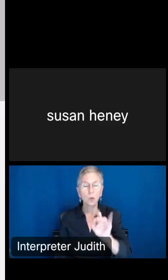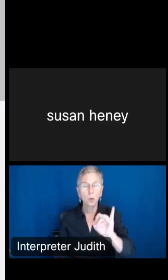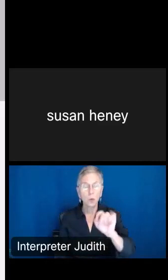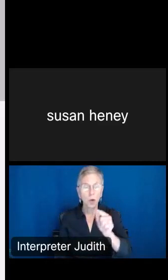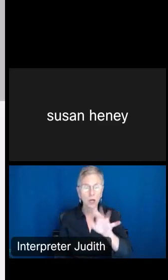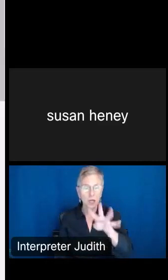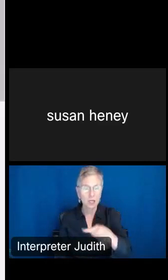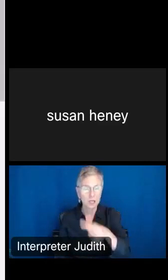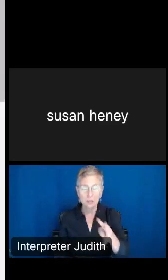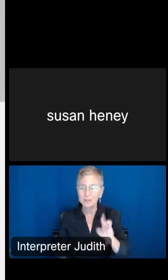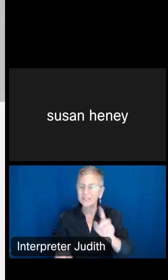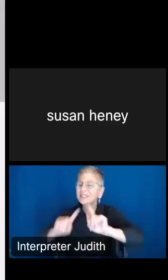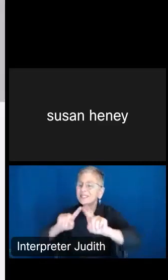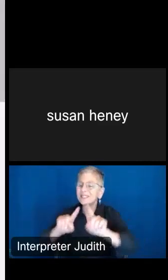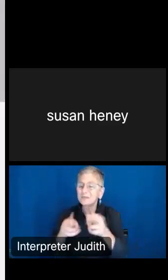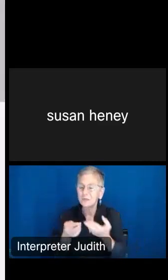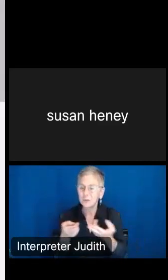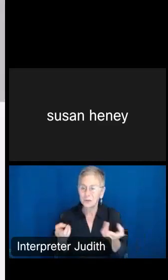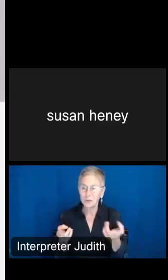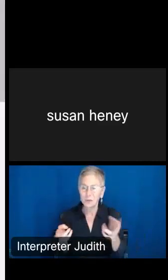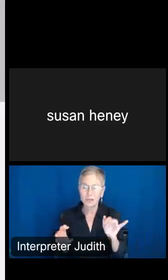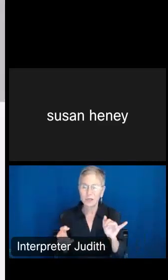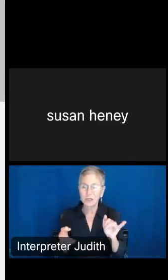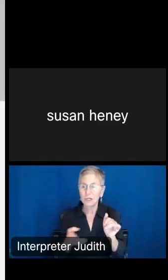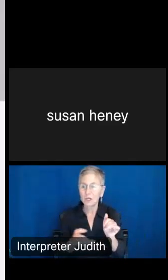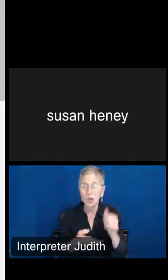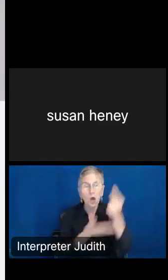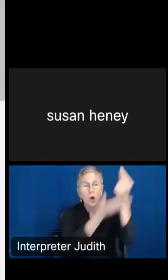that you can use here. Some grant writers sometimes use the narrative